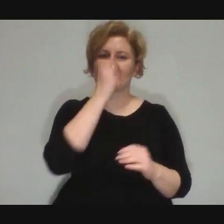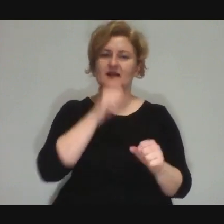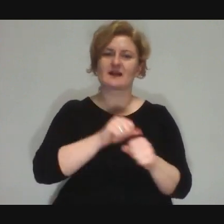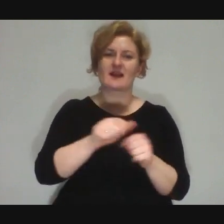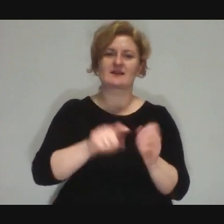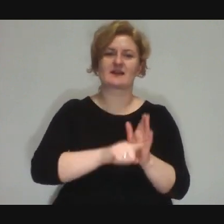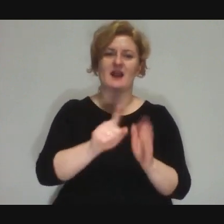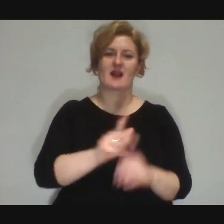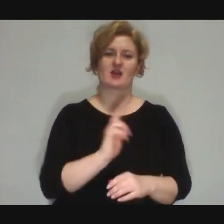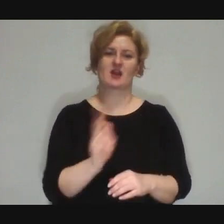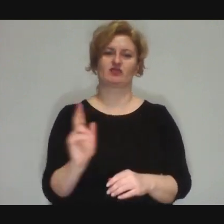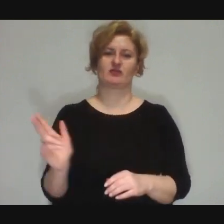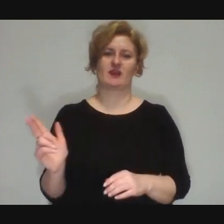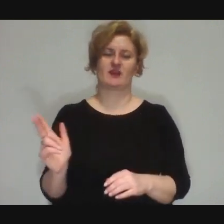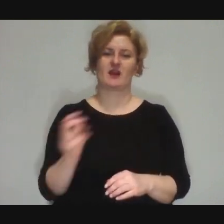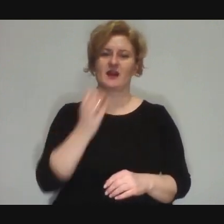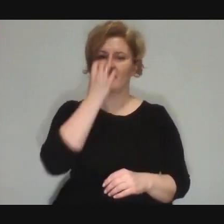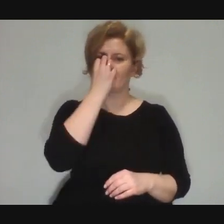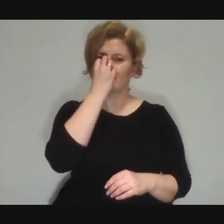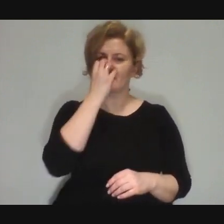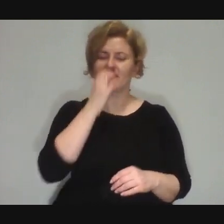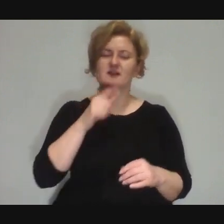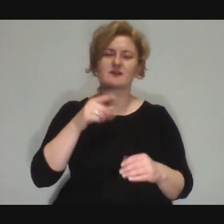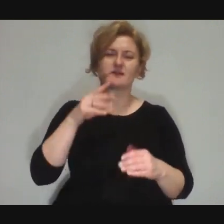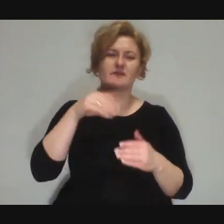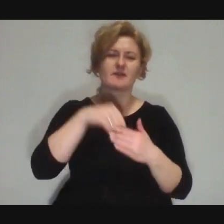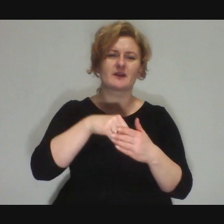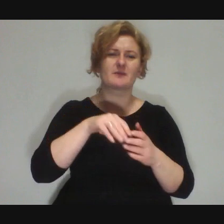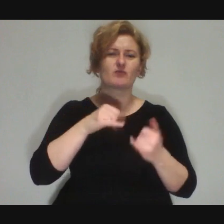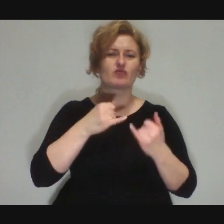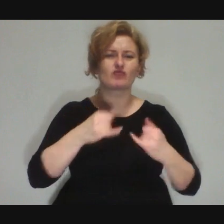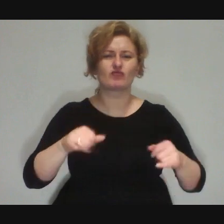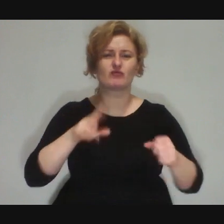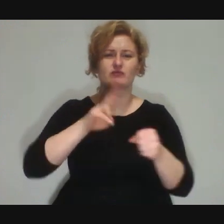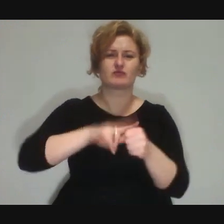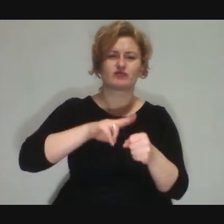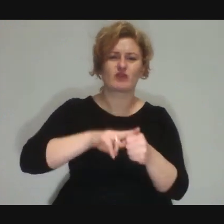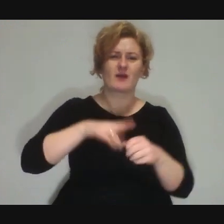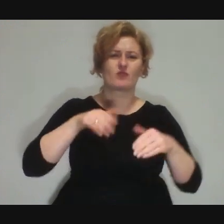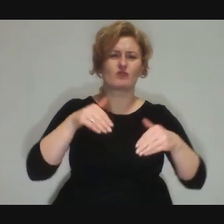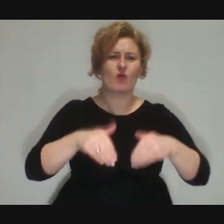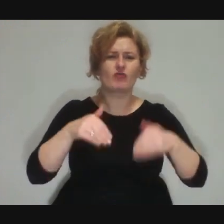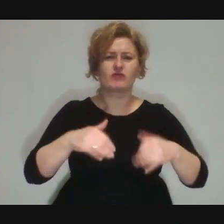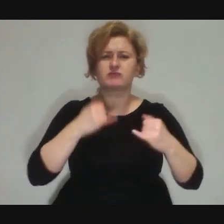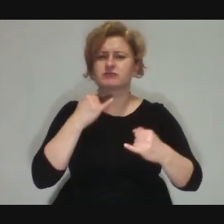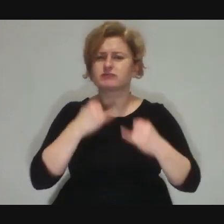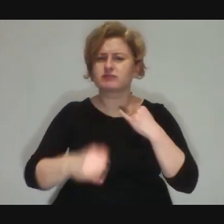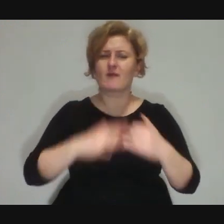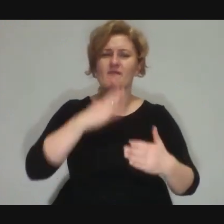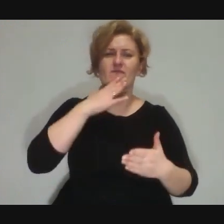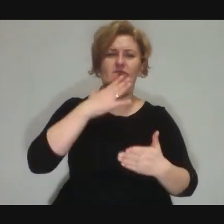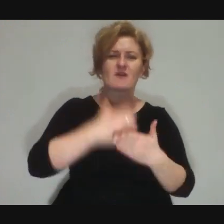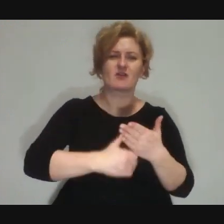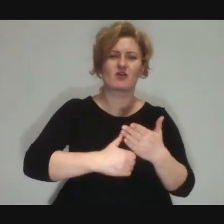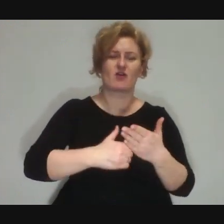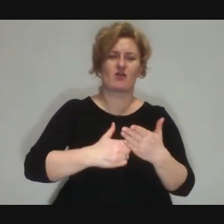and there are so many different props, so many possibilities of using even the very prop itself,